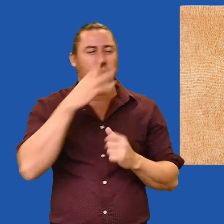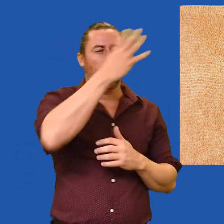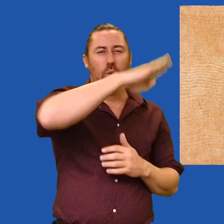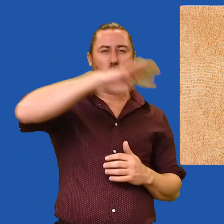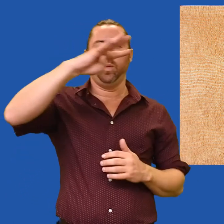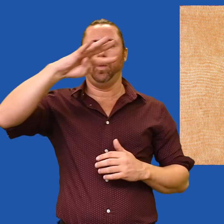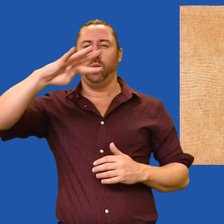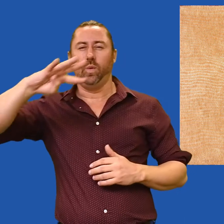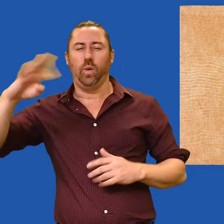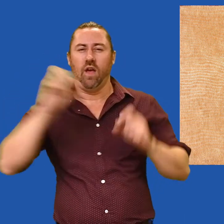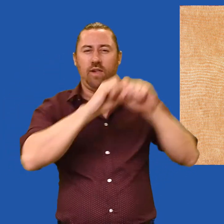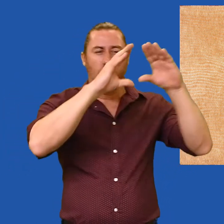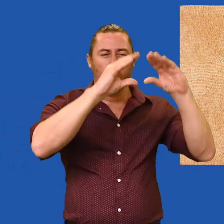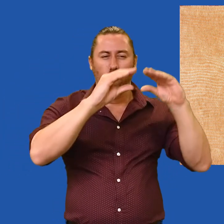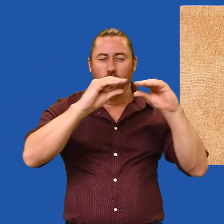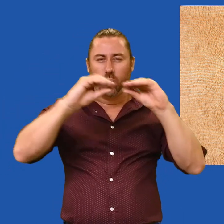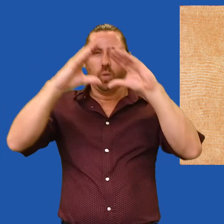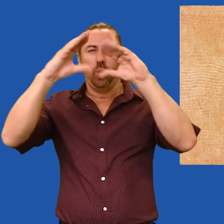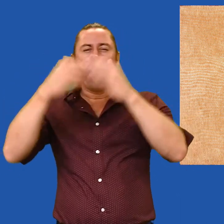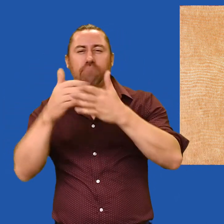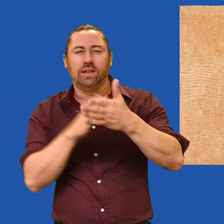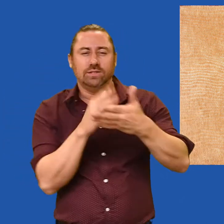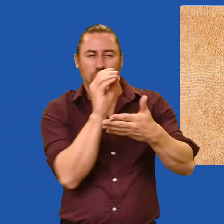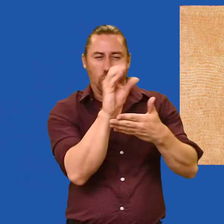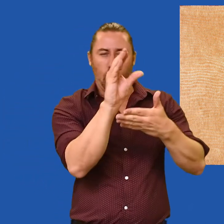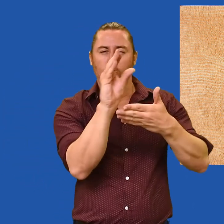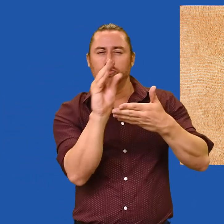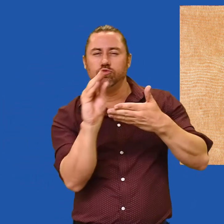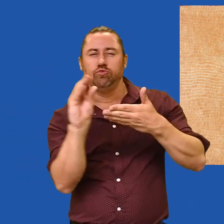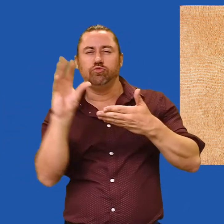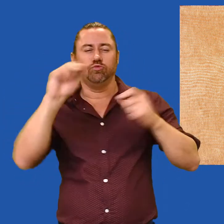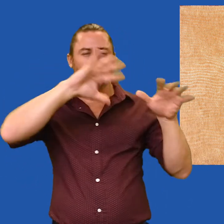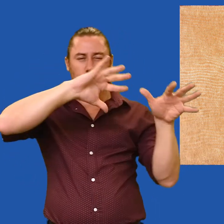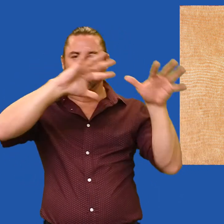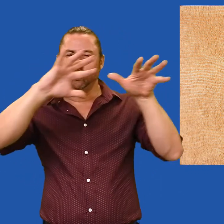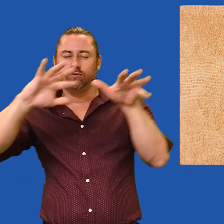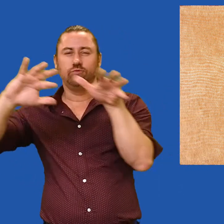Look at how their tracks traverse the canvas, painted with layers of thinning and thickening paint.